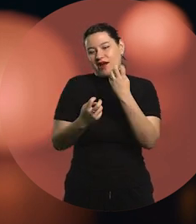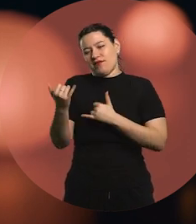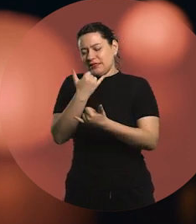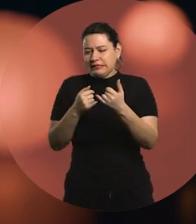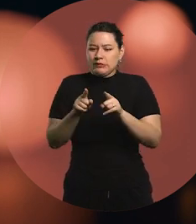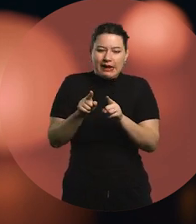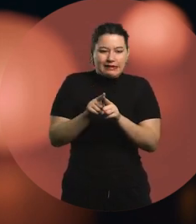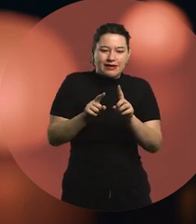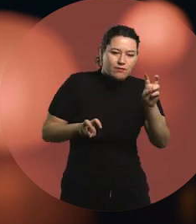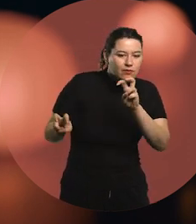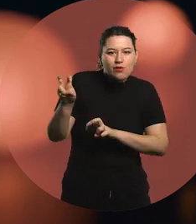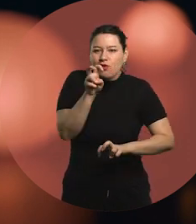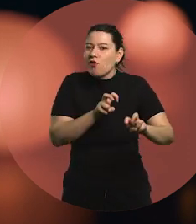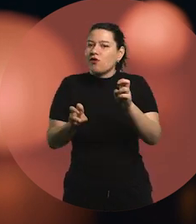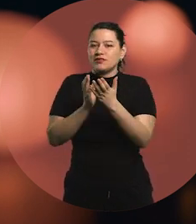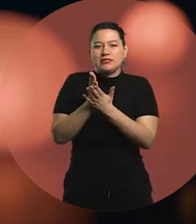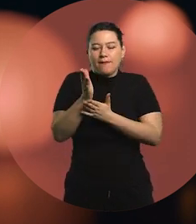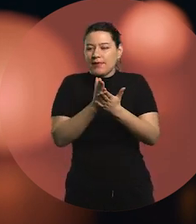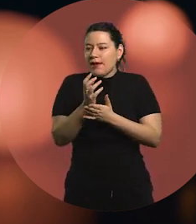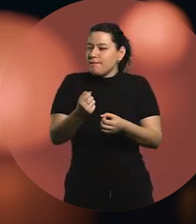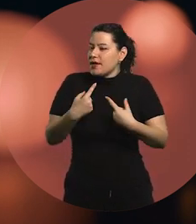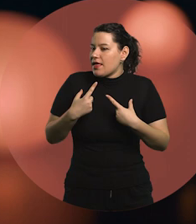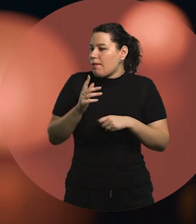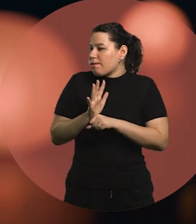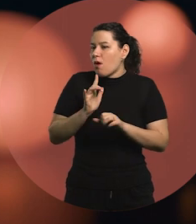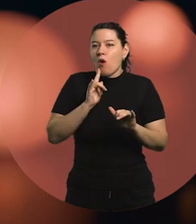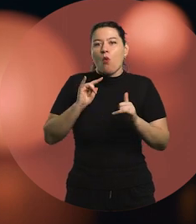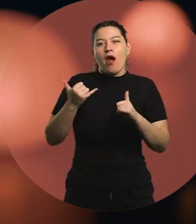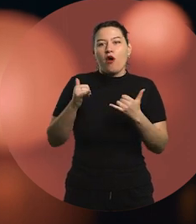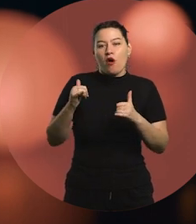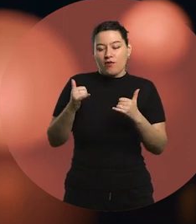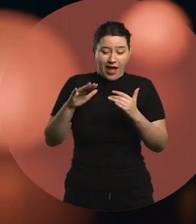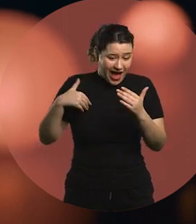always make it a game. It still is.